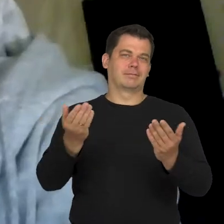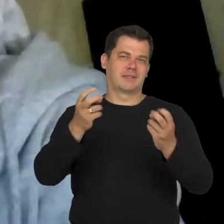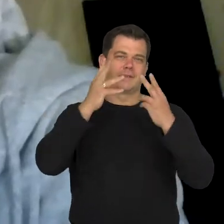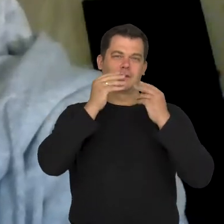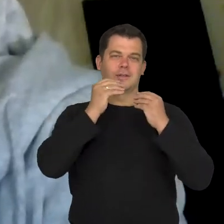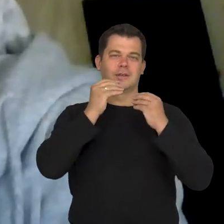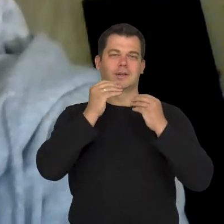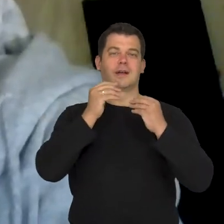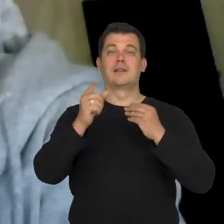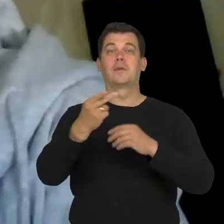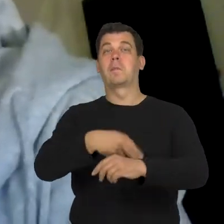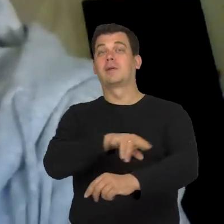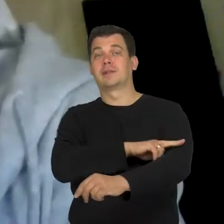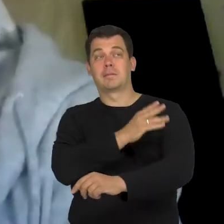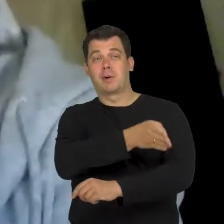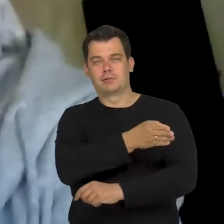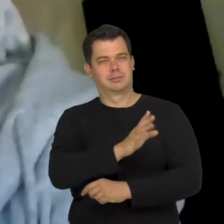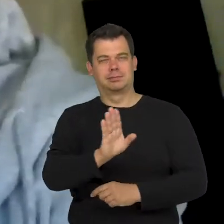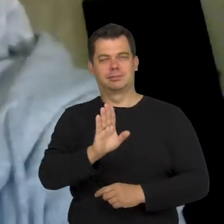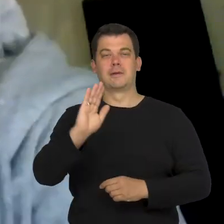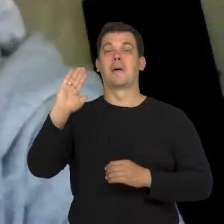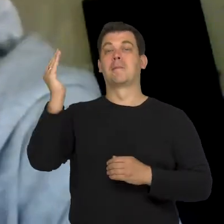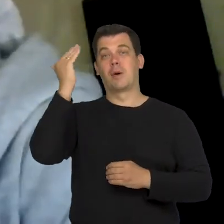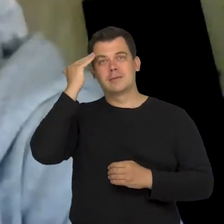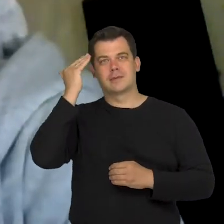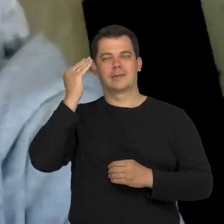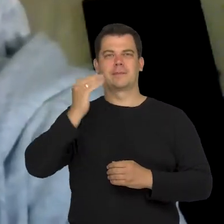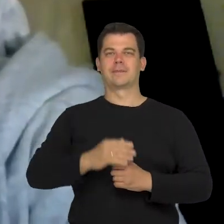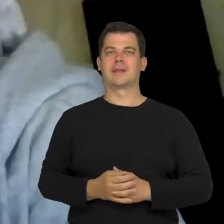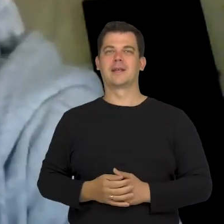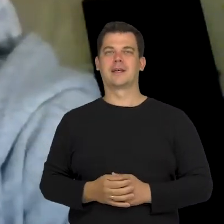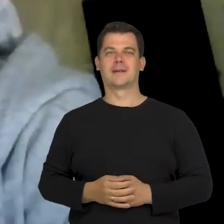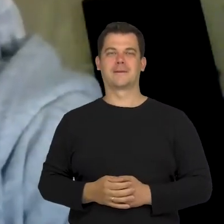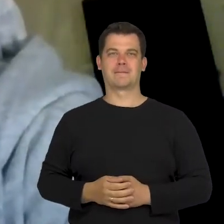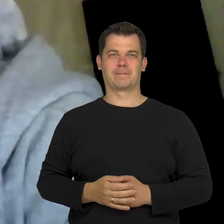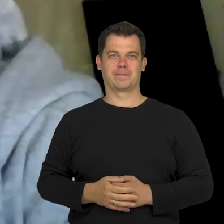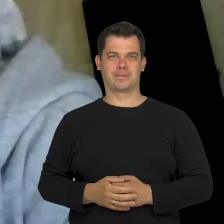To a different type of familiarization. Let's say it like that.